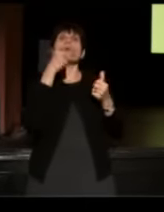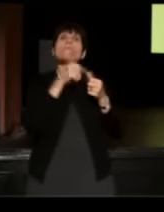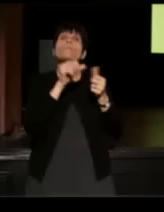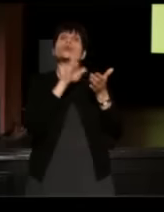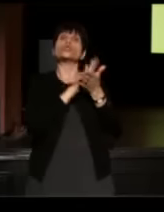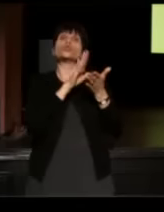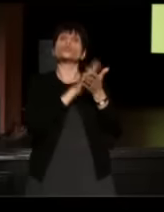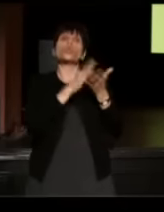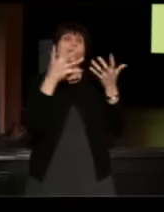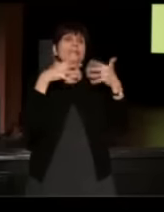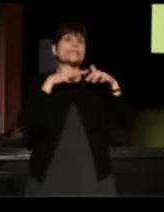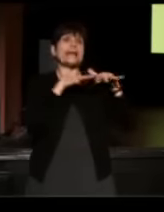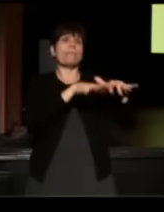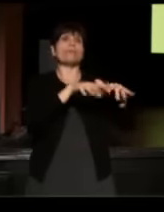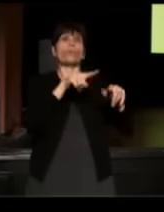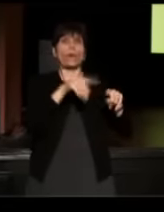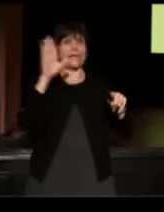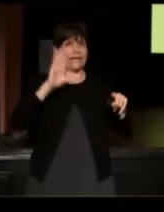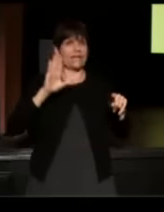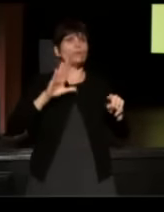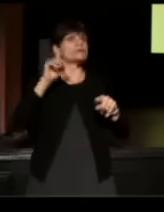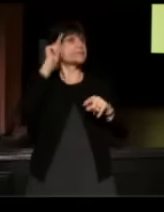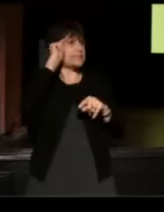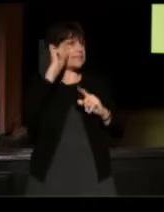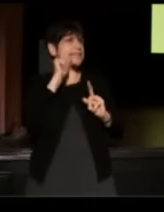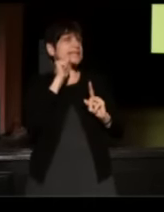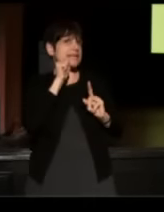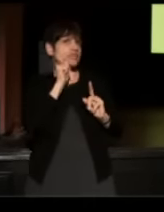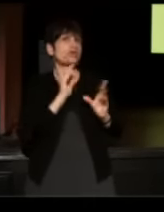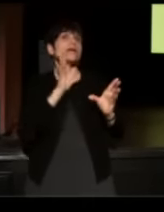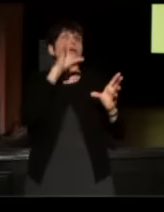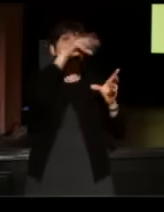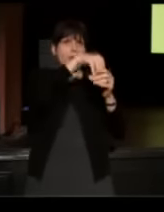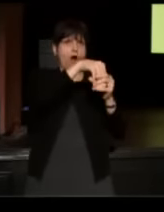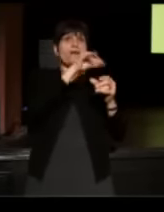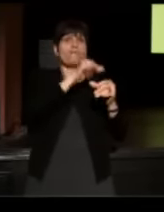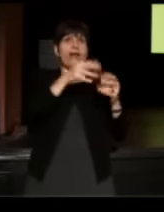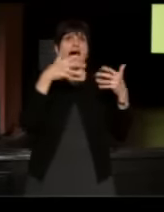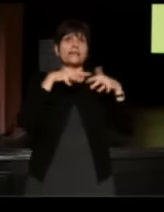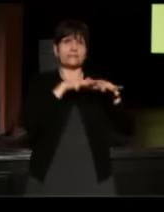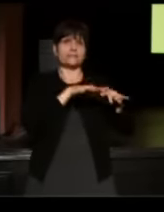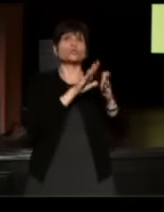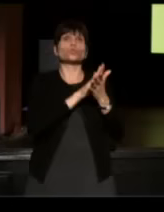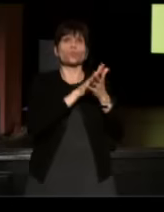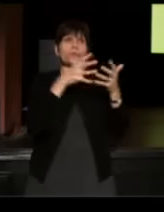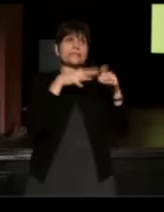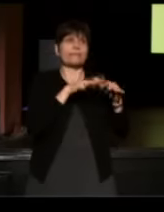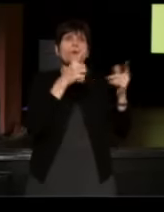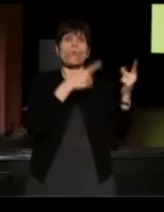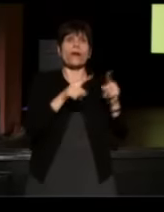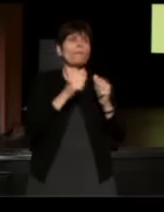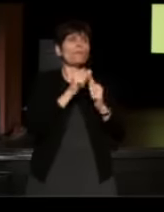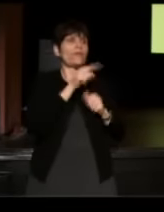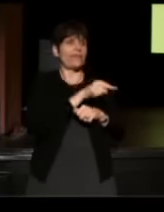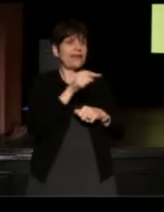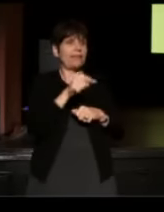when he was a teenager and that he was a part of, and what happened with him and his dad after that assembly.